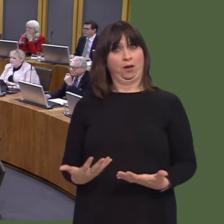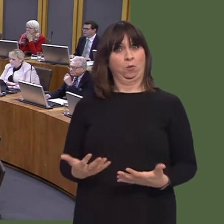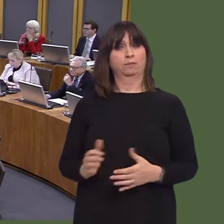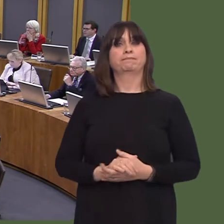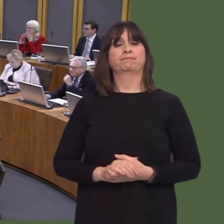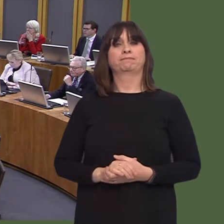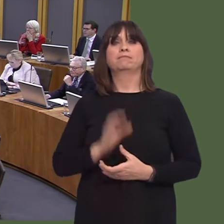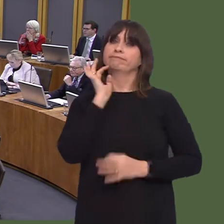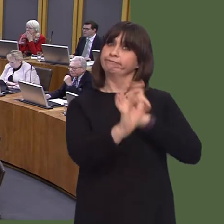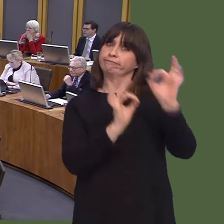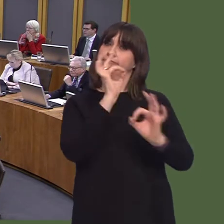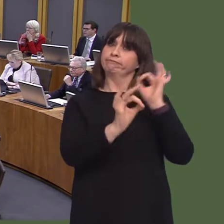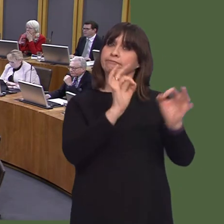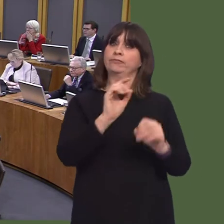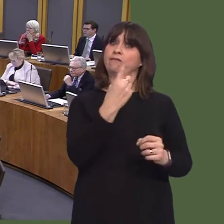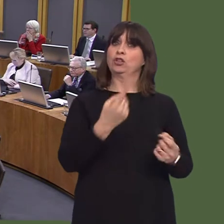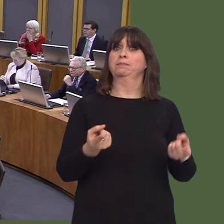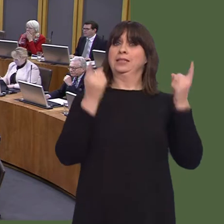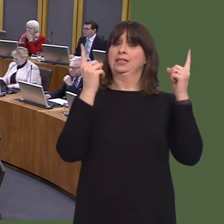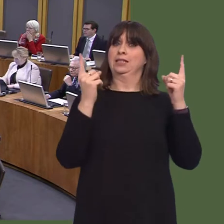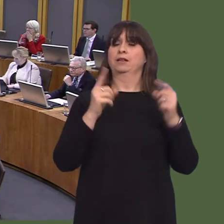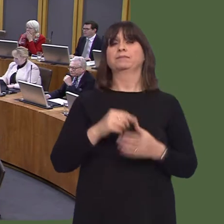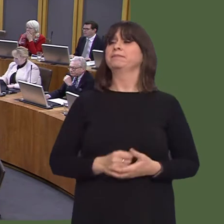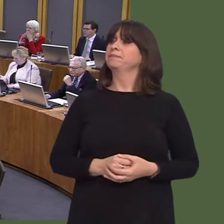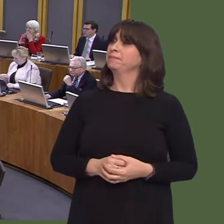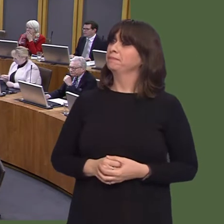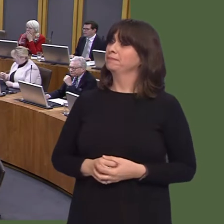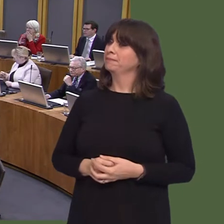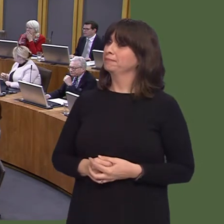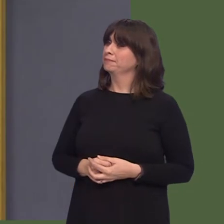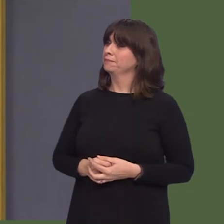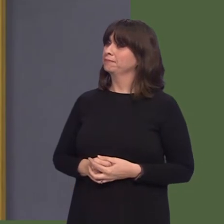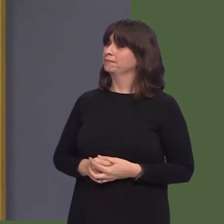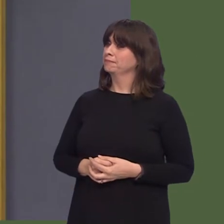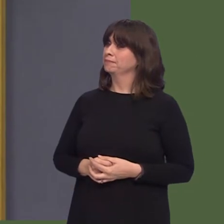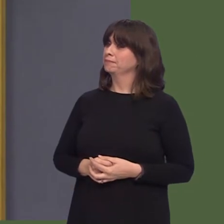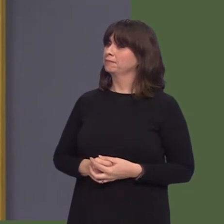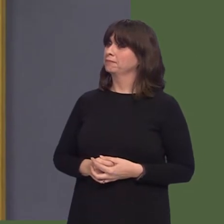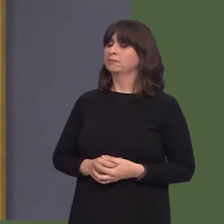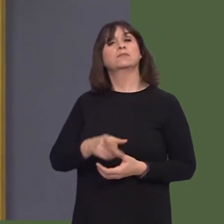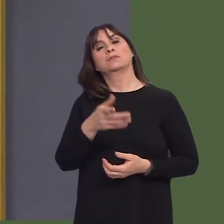So, although the unemployment rate did not necessarily increase, GVA went down because the